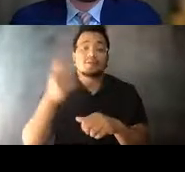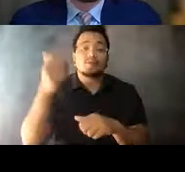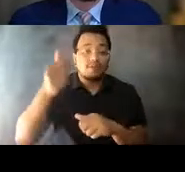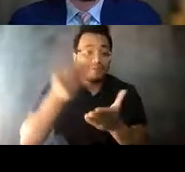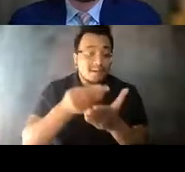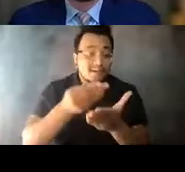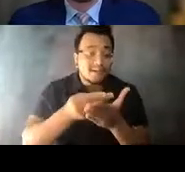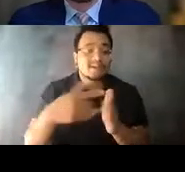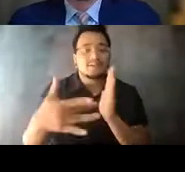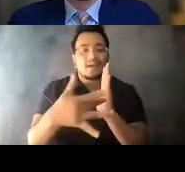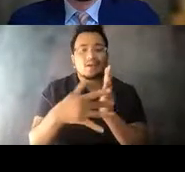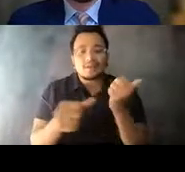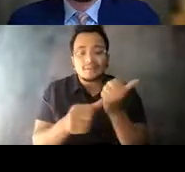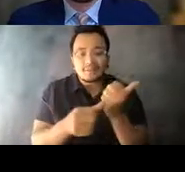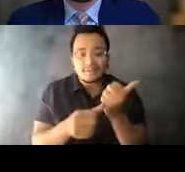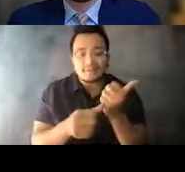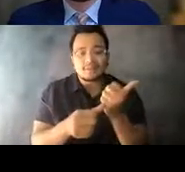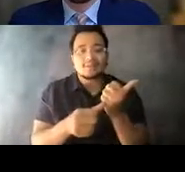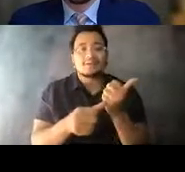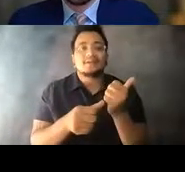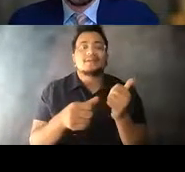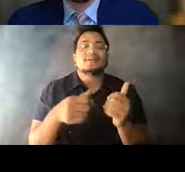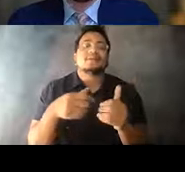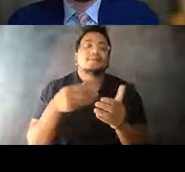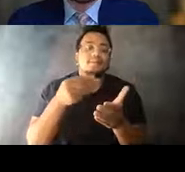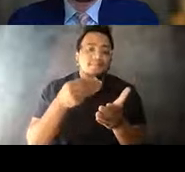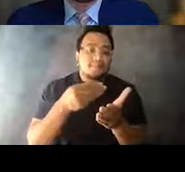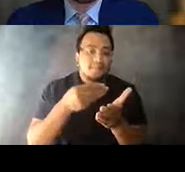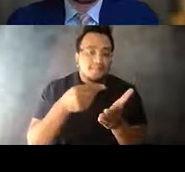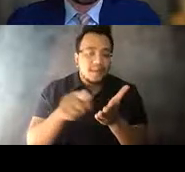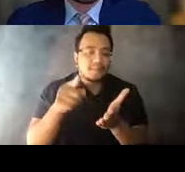technical assistance, leveraging procurement 14:31:39 efficiencies for local transit authorities